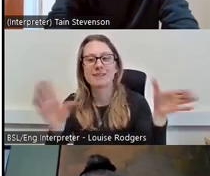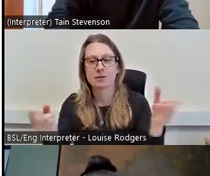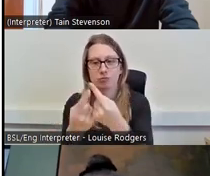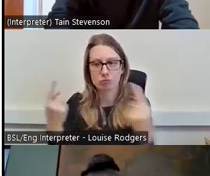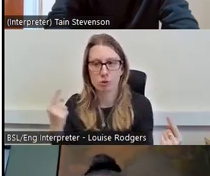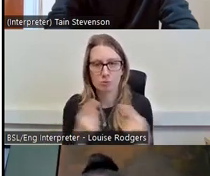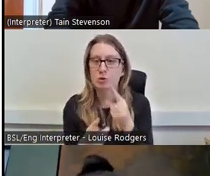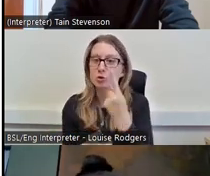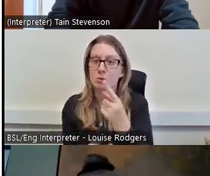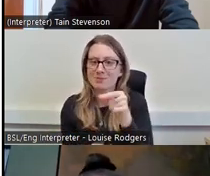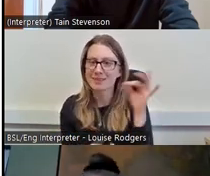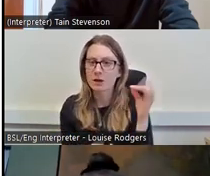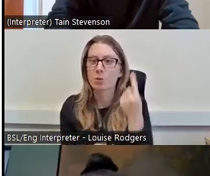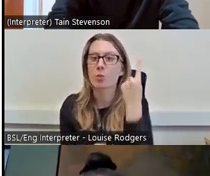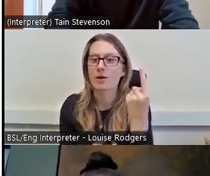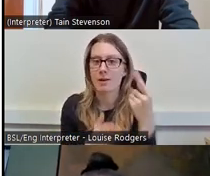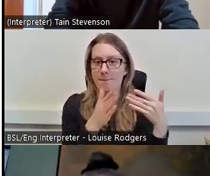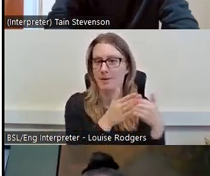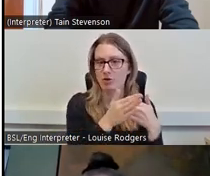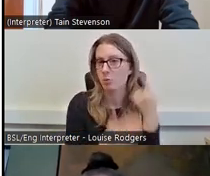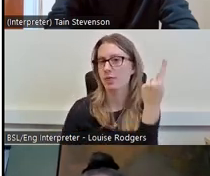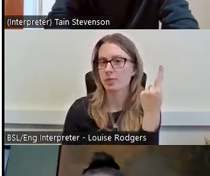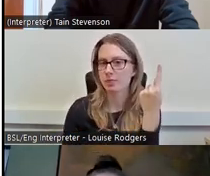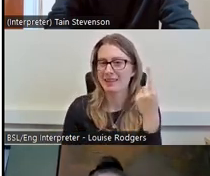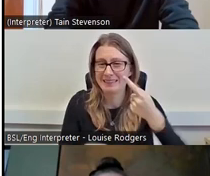decide it quickly because we don't have much time today and there's so much to talk about,